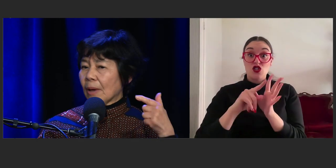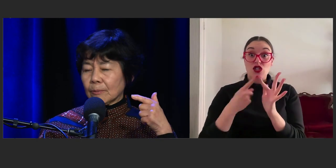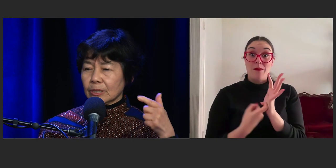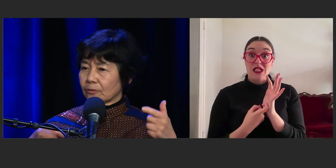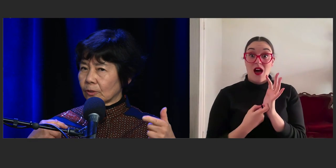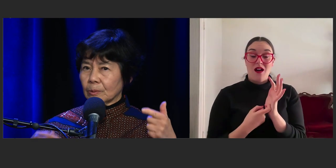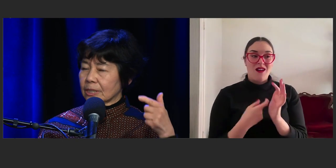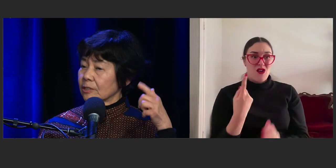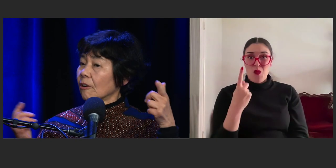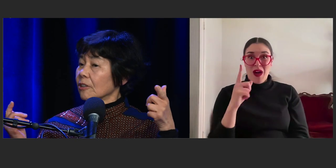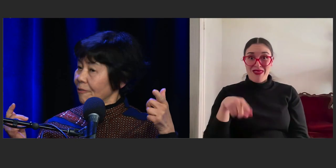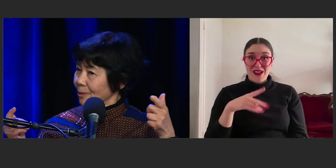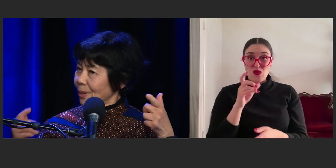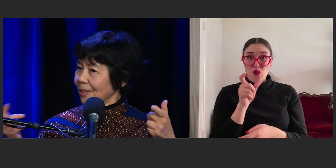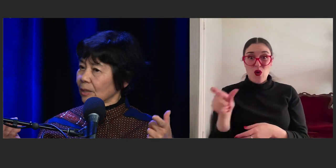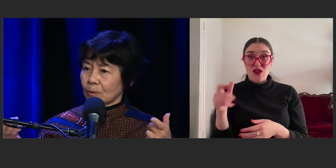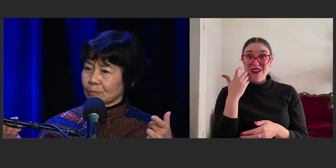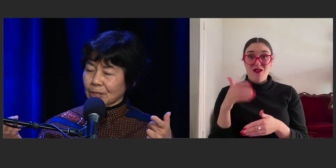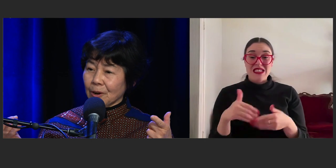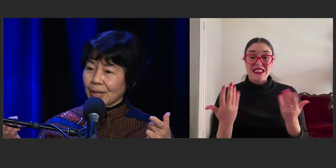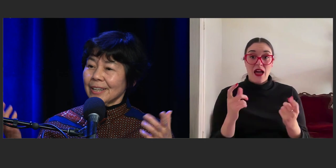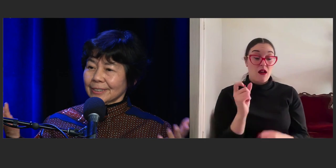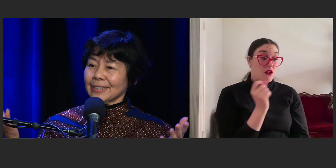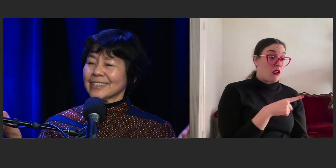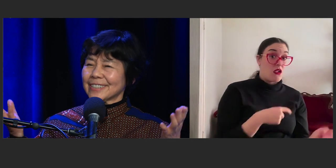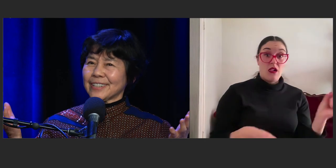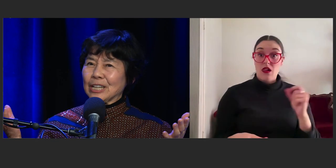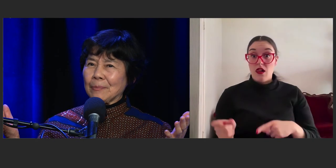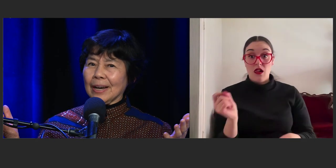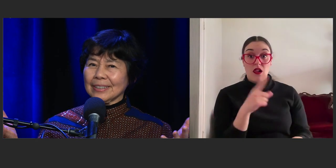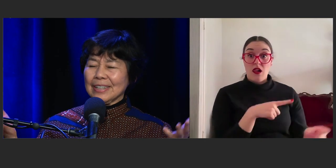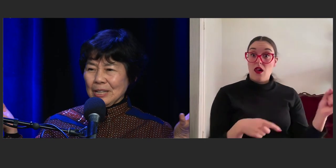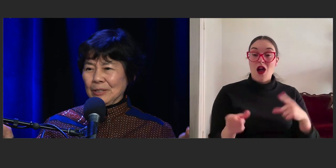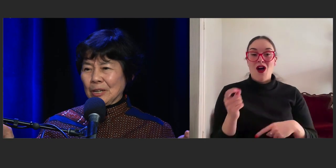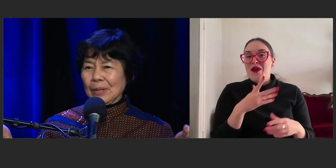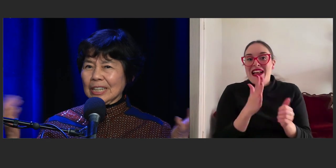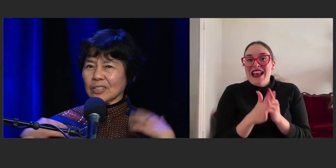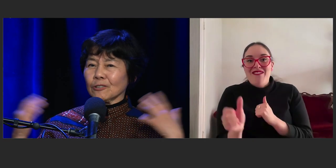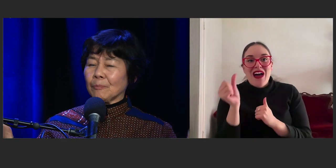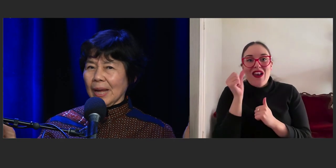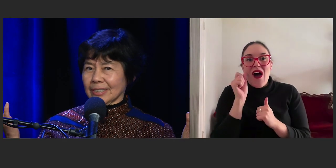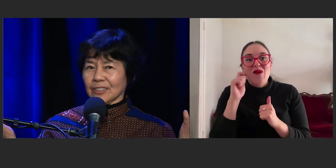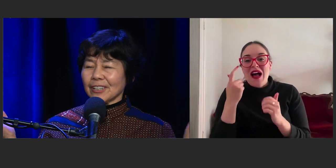backwards and forwards, not knowing where the other one was going. So, this is the thing about, being a total pan star,